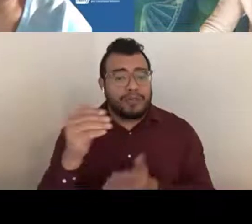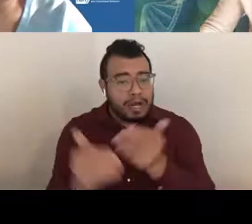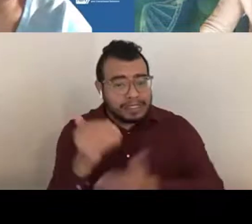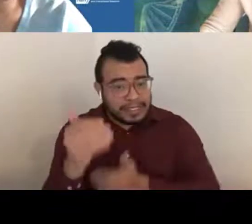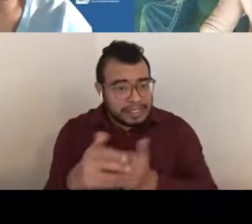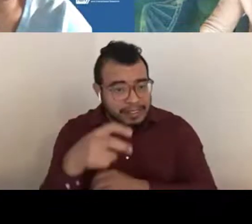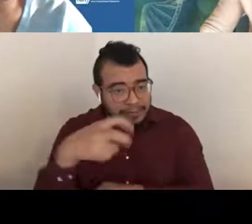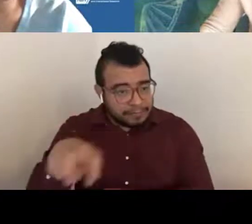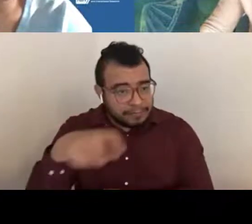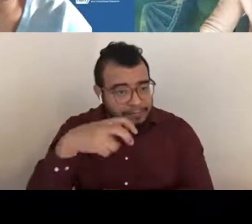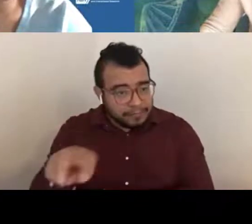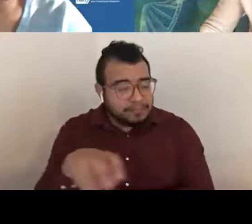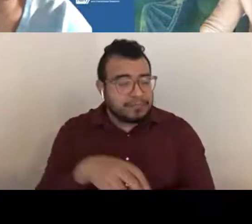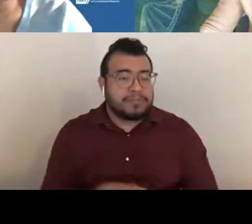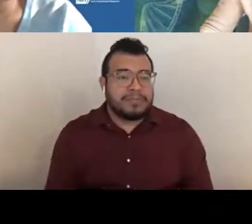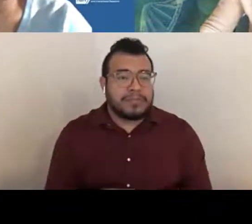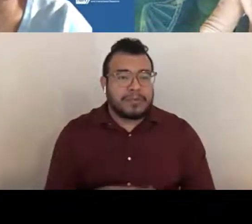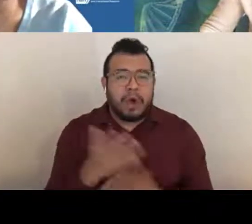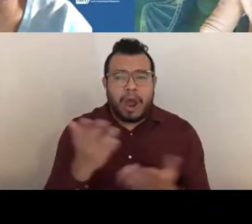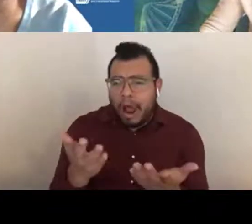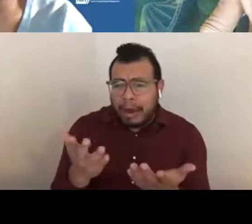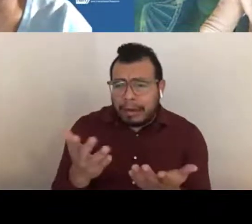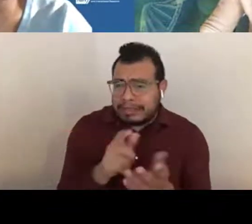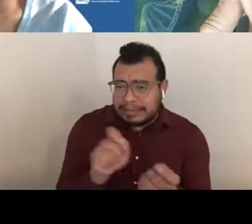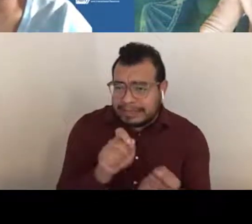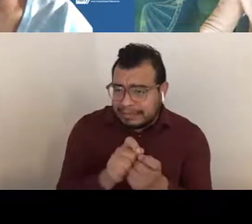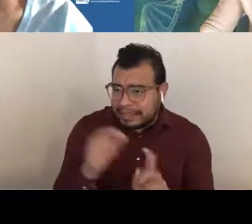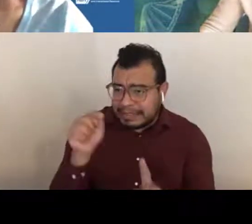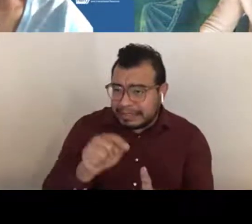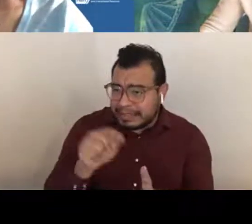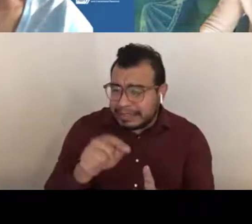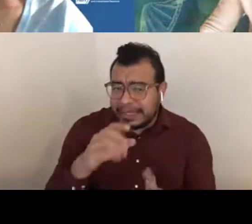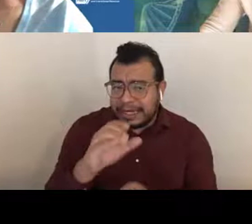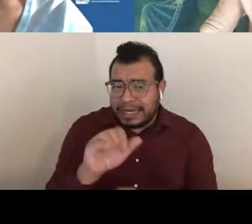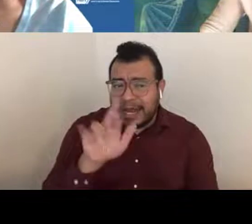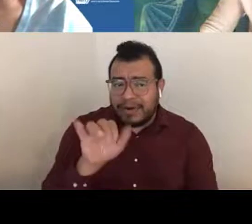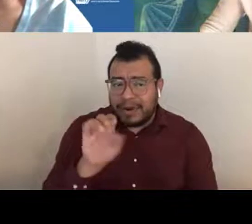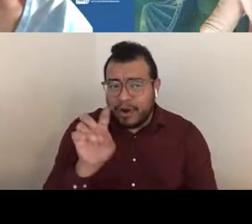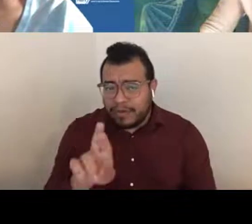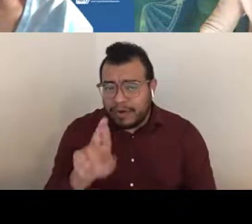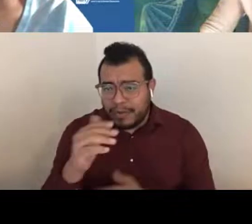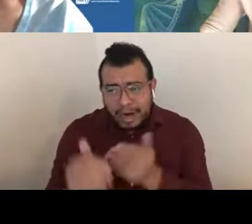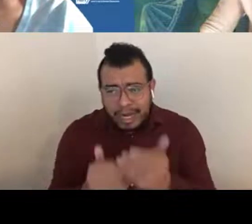Susan Medve: Well, is there anything specific about the carry over process? So what would happen in order for you to .. . April Harrison: I think they were more in line